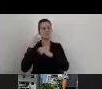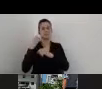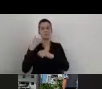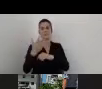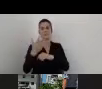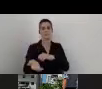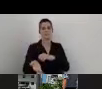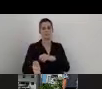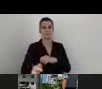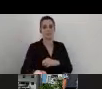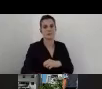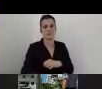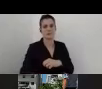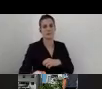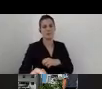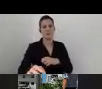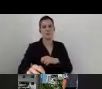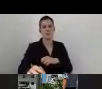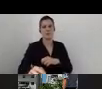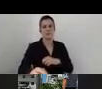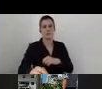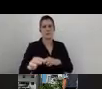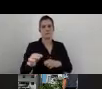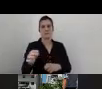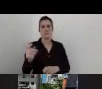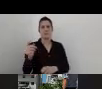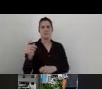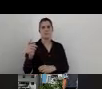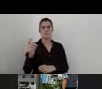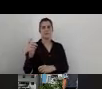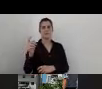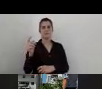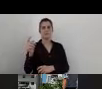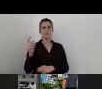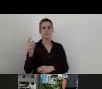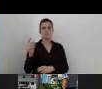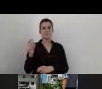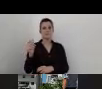president of the Permanent Commission of Municipality of San Paolo.